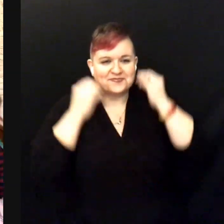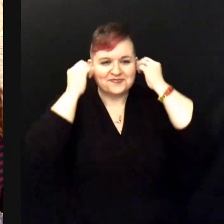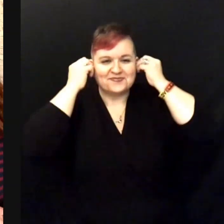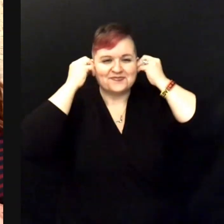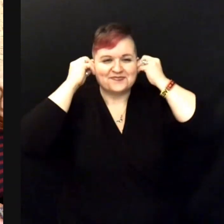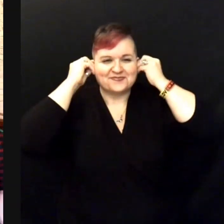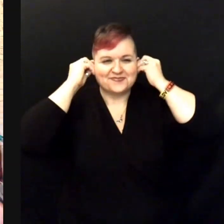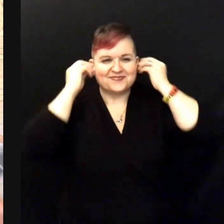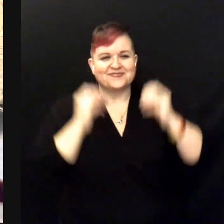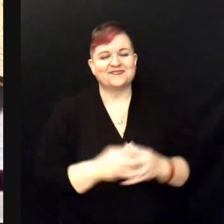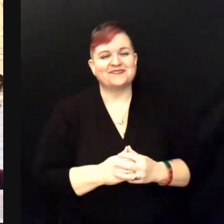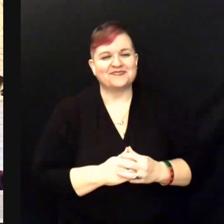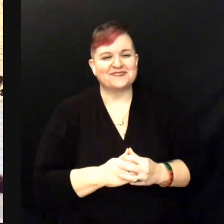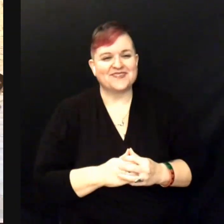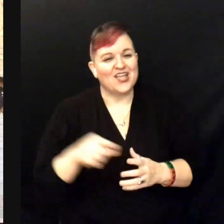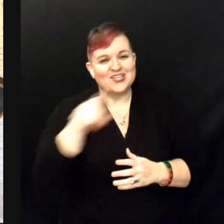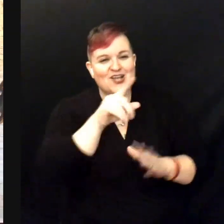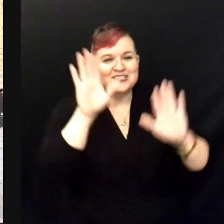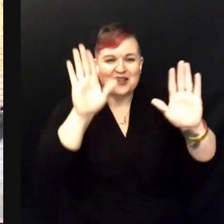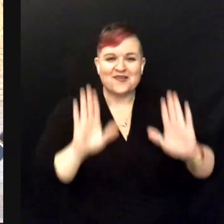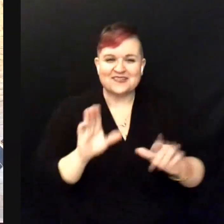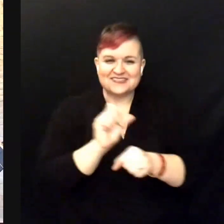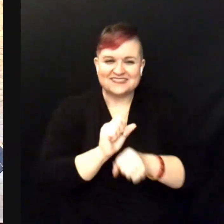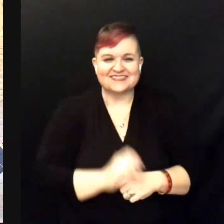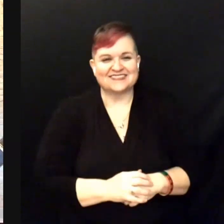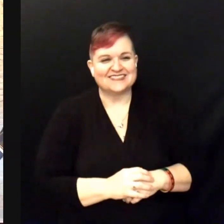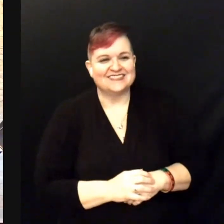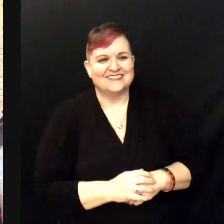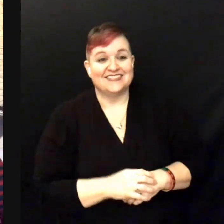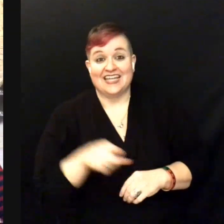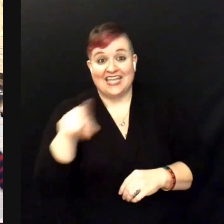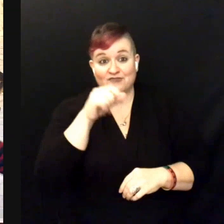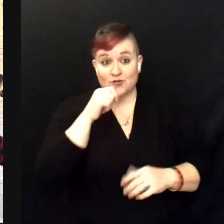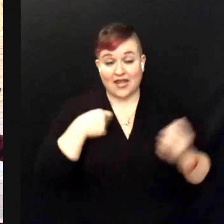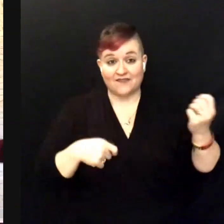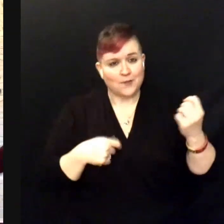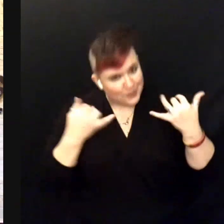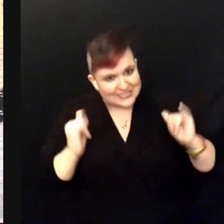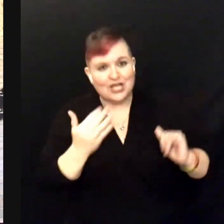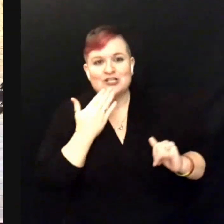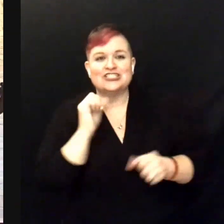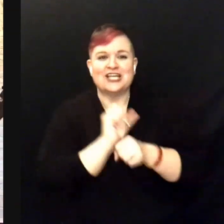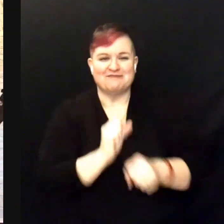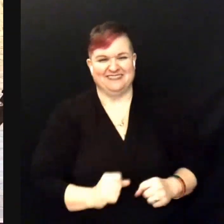Yeah, you guys did so good and for those of you who don't have an instrument you still did amazing.